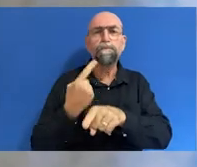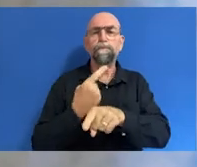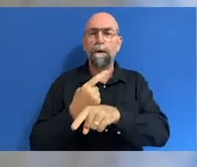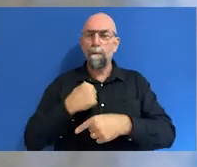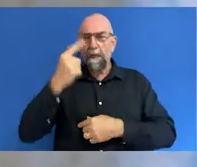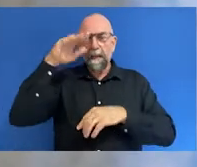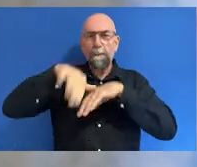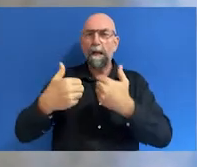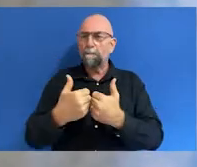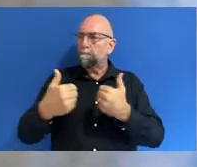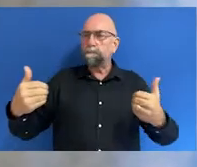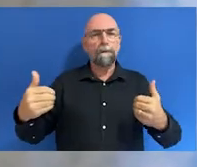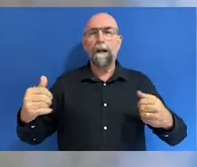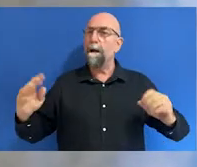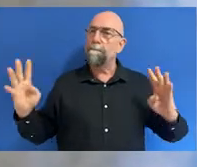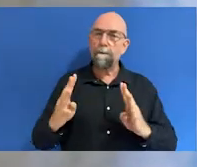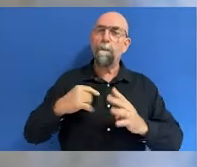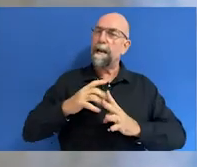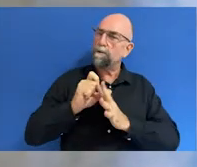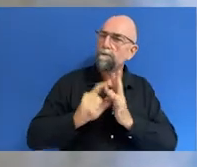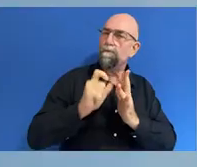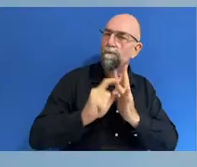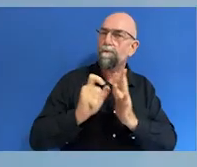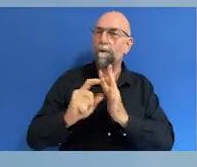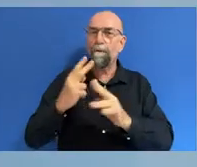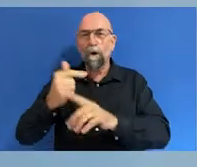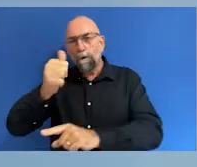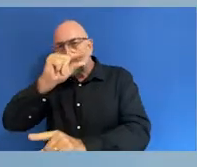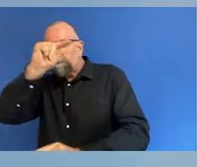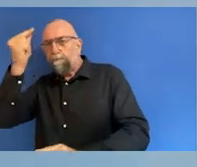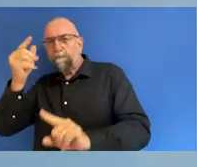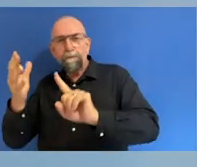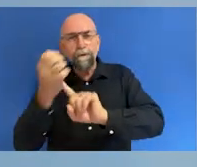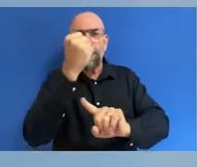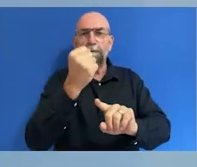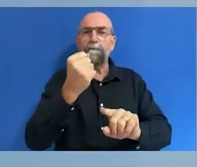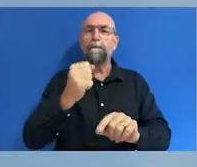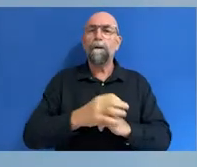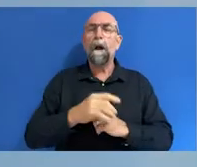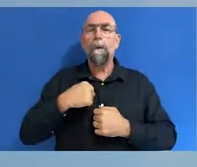and reality, good intent, and outcome. It is timely then that we reflect on what it will take to make